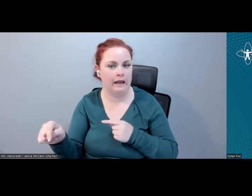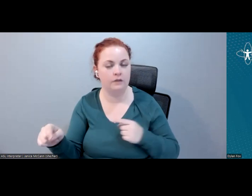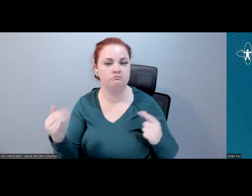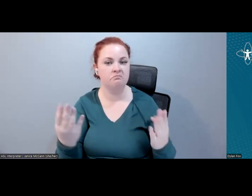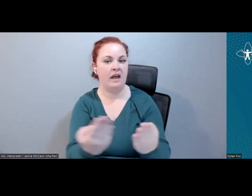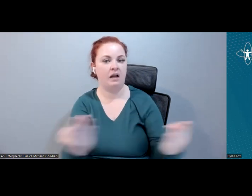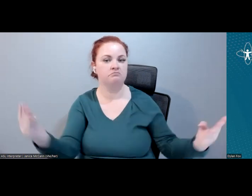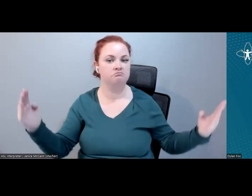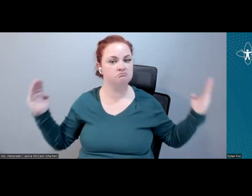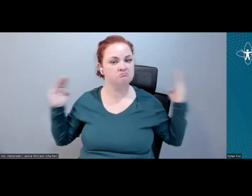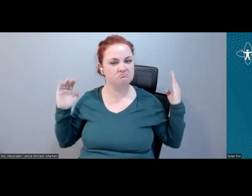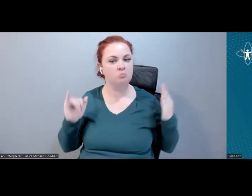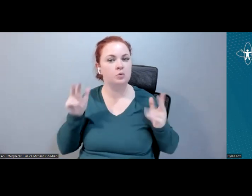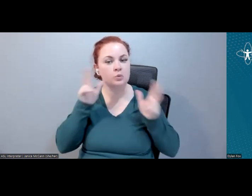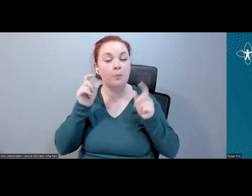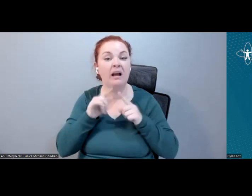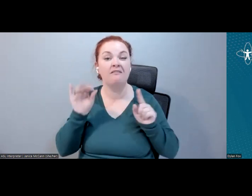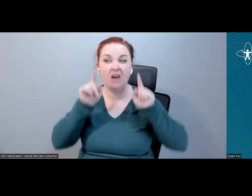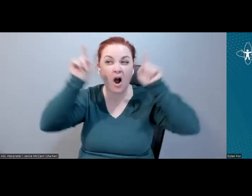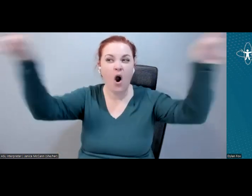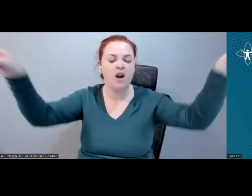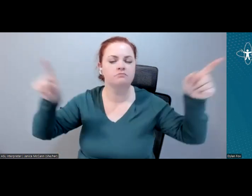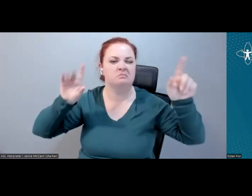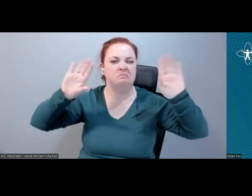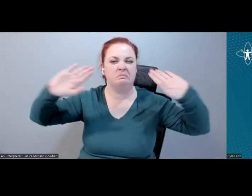captions or bubbles or things like that, that you can kind of